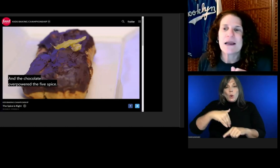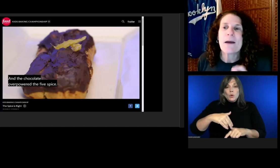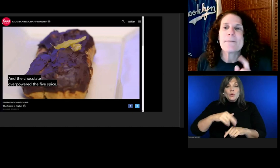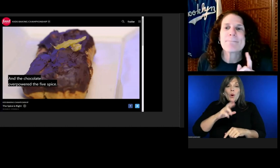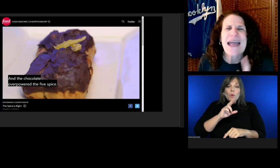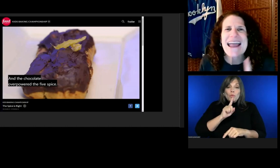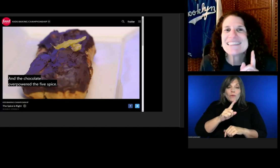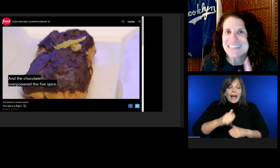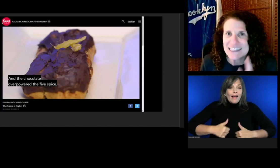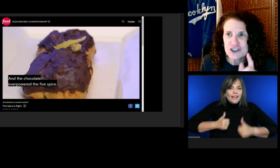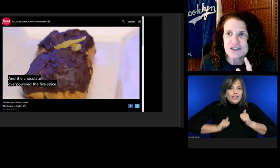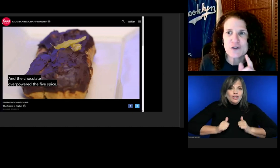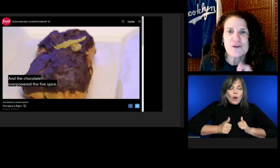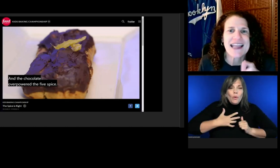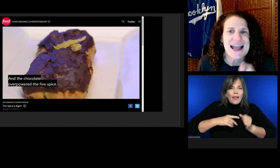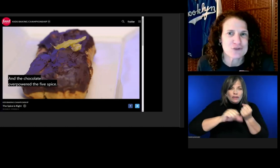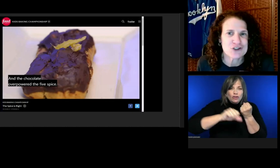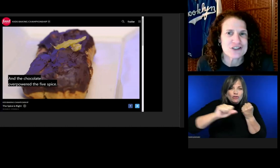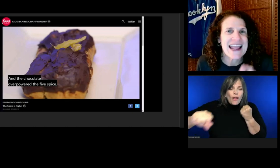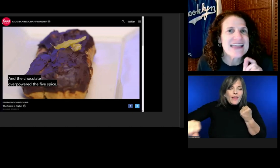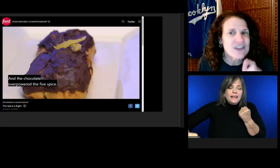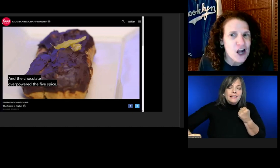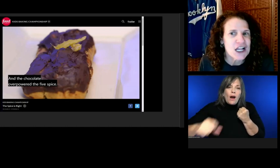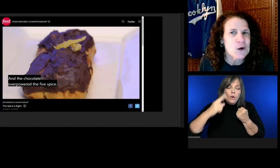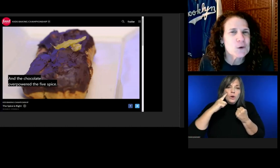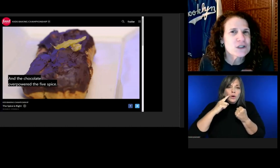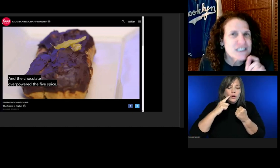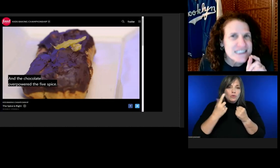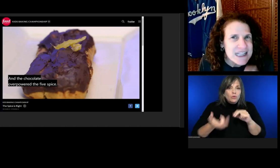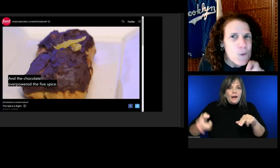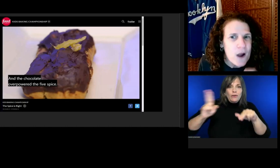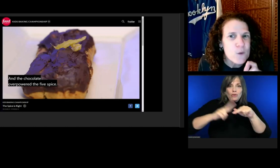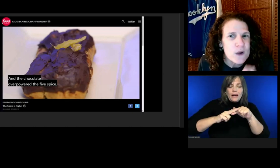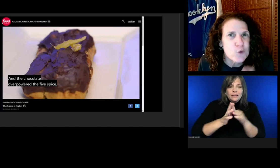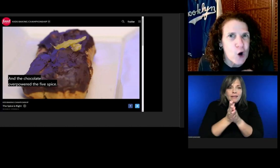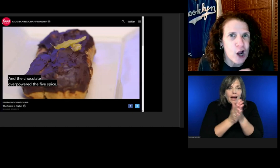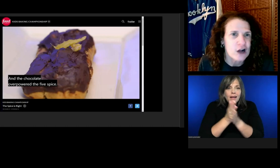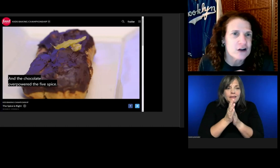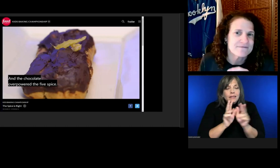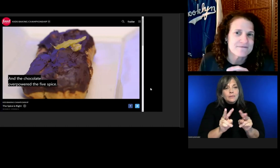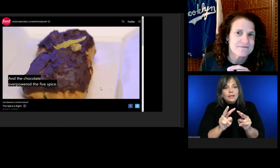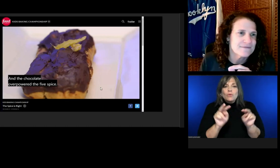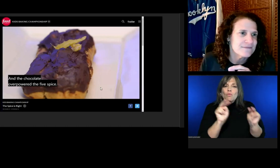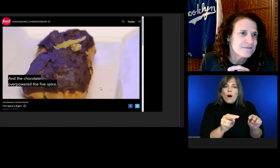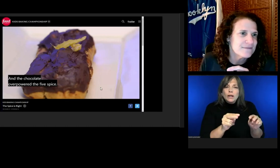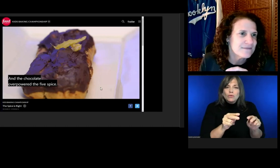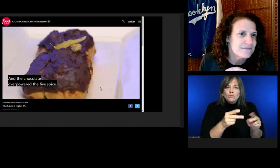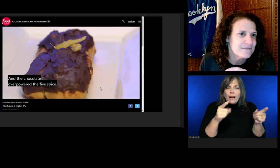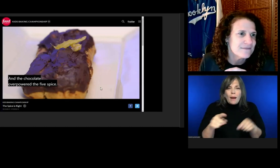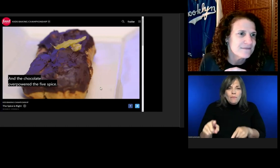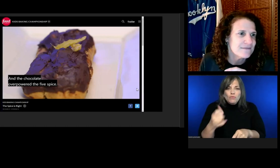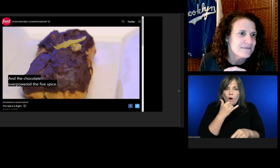Pay attention to the captions and the audio to see what went wrong.